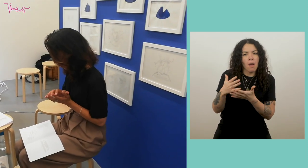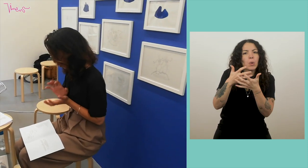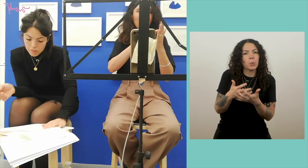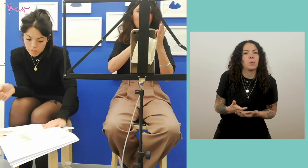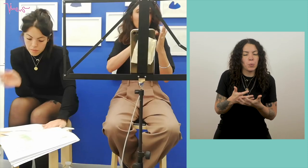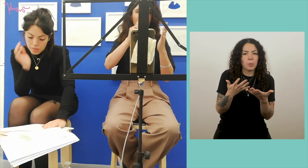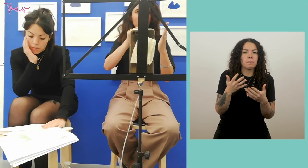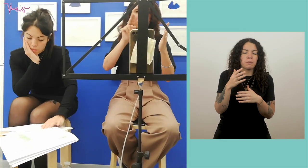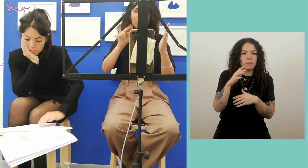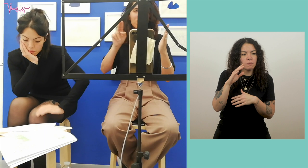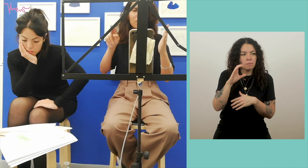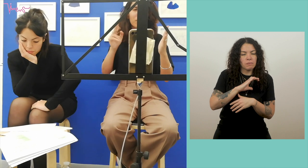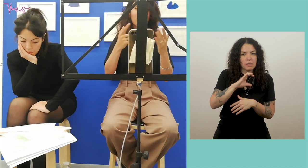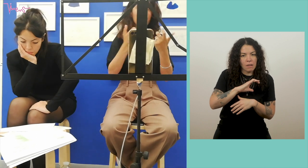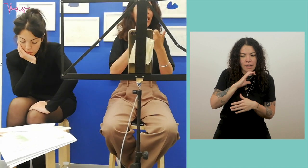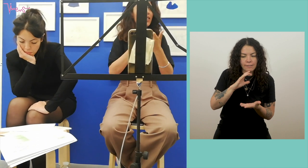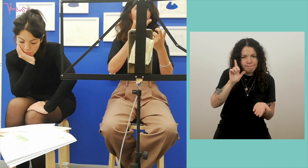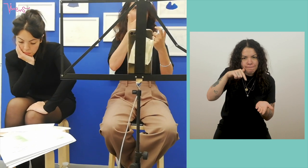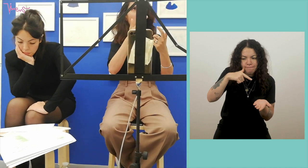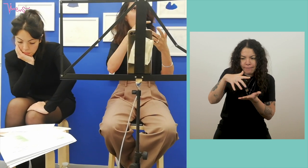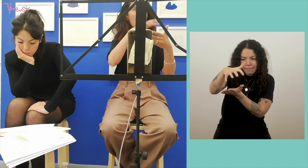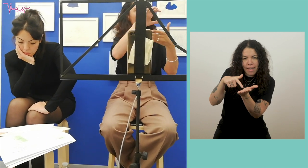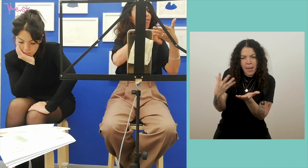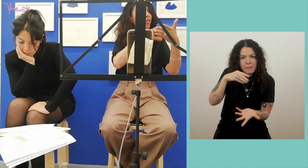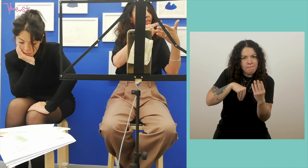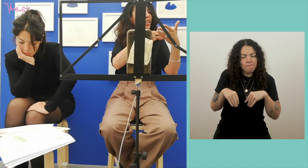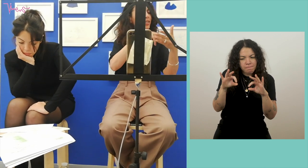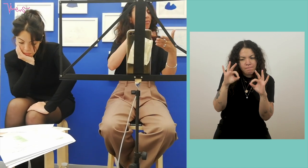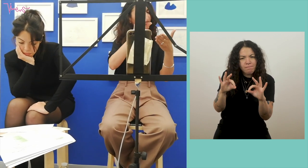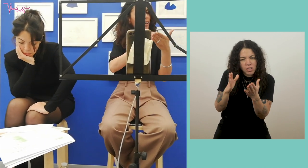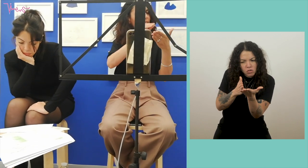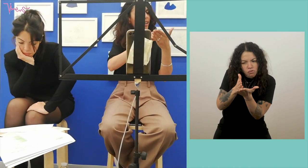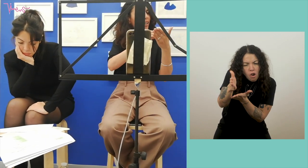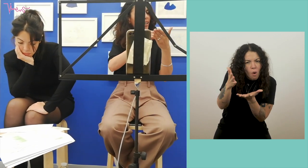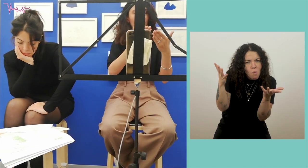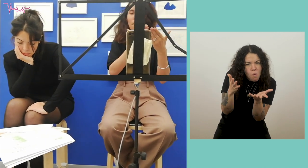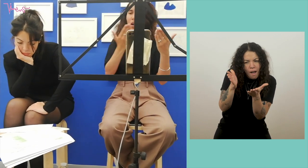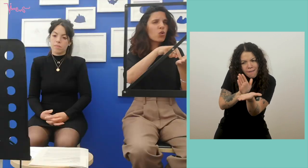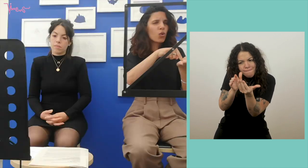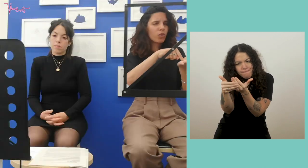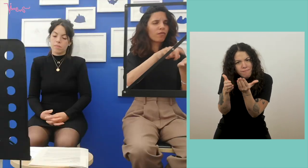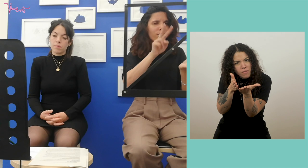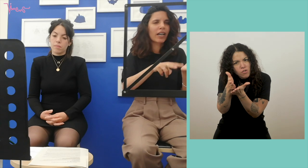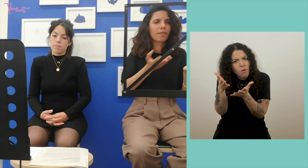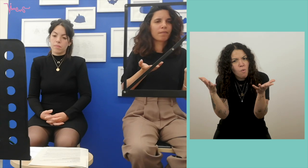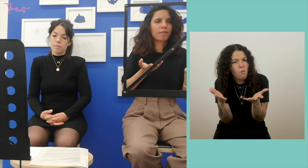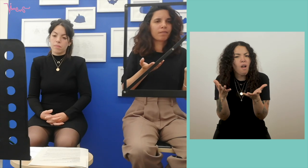To really get along with the text, to know a bit of the implicit meaning of the text